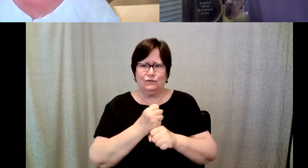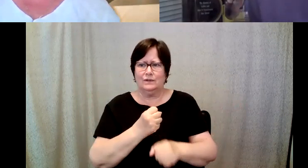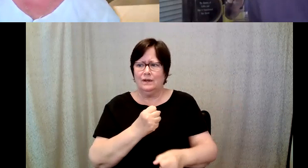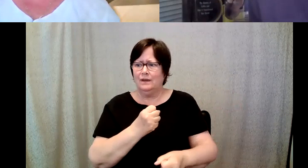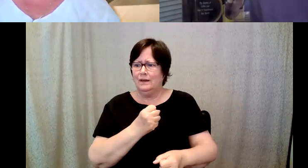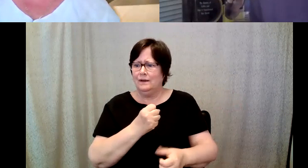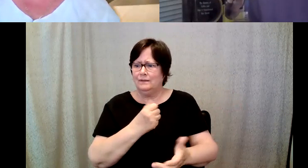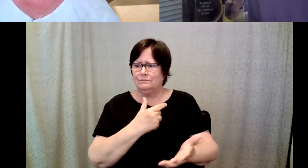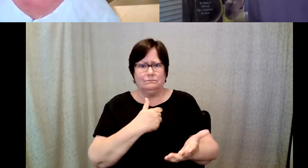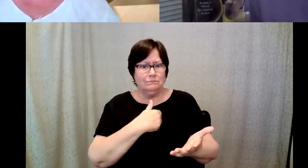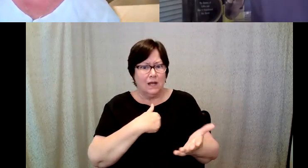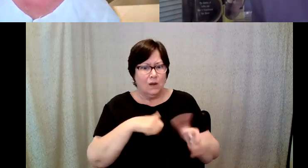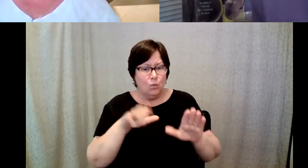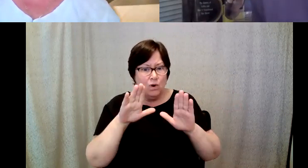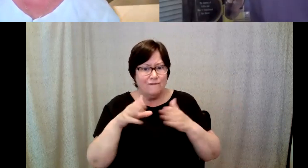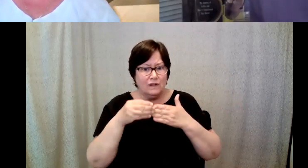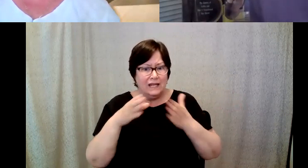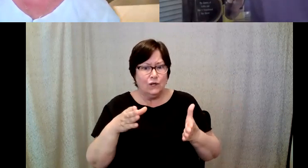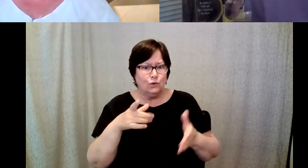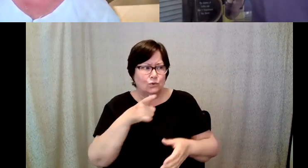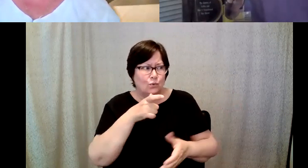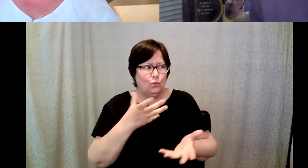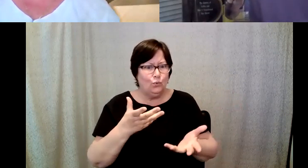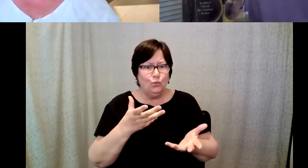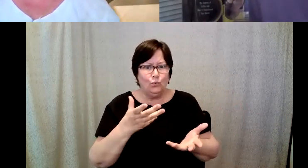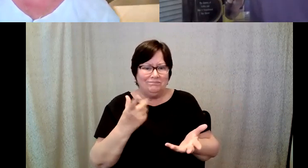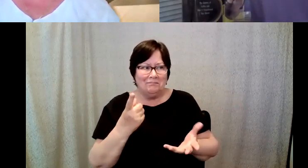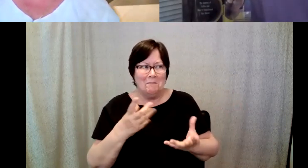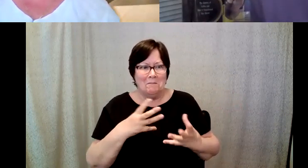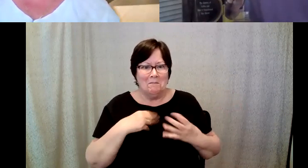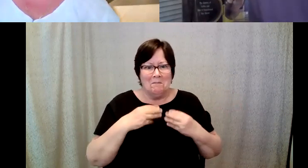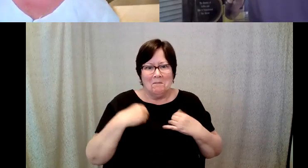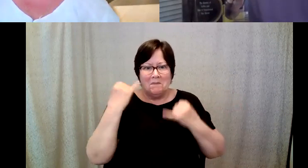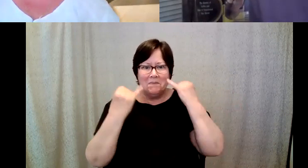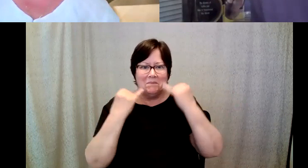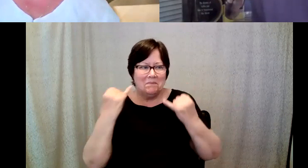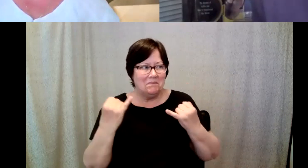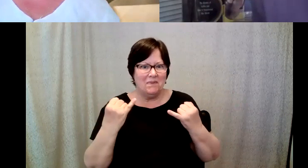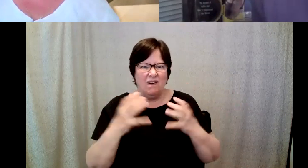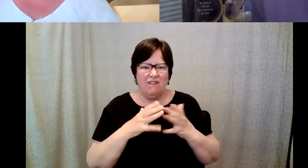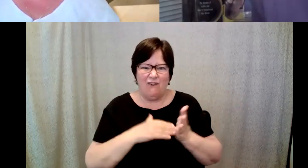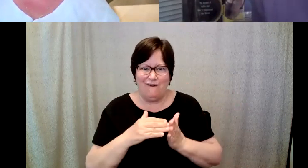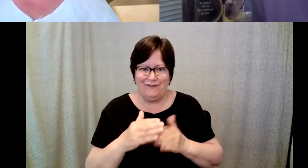D. Major Cohen: who had indulged my ideas to a huge degree I rarely had.